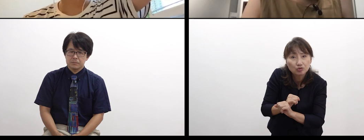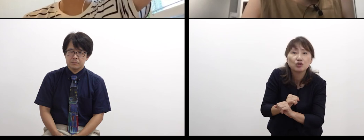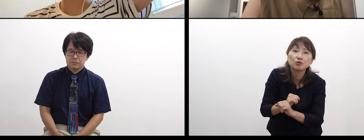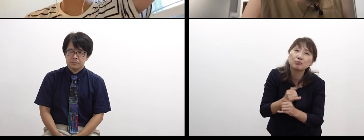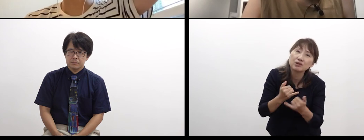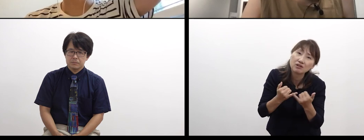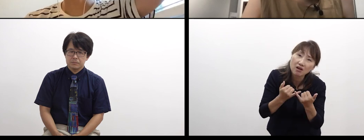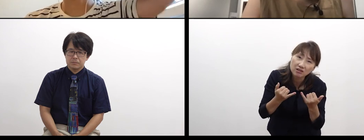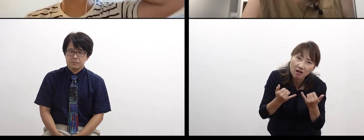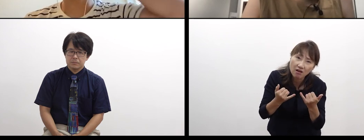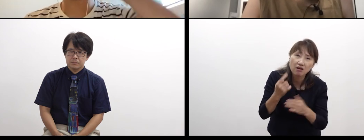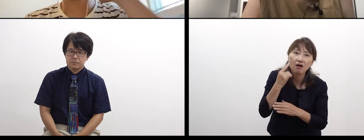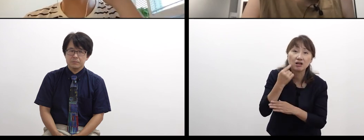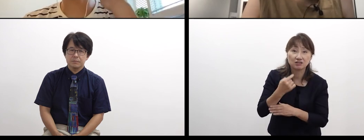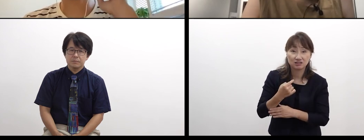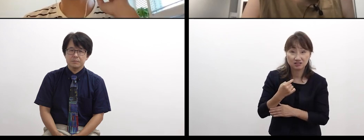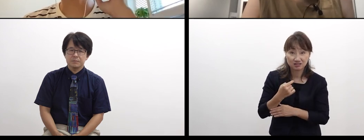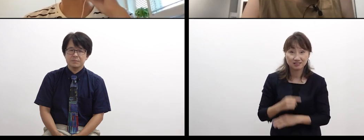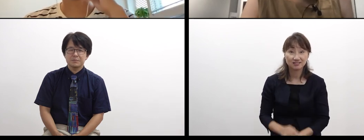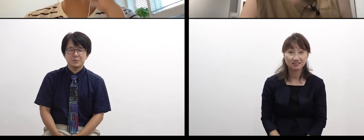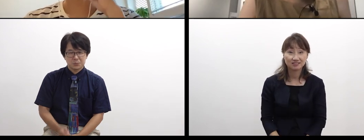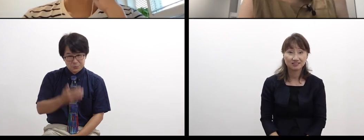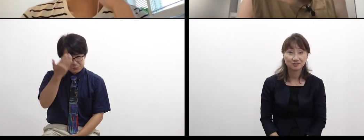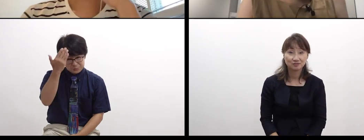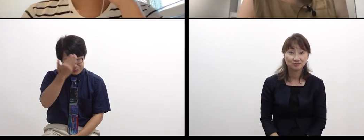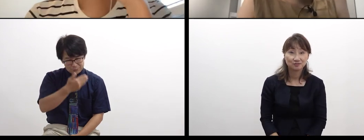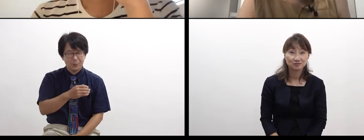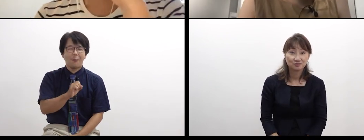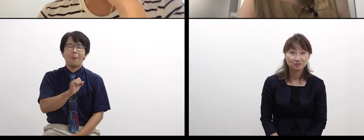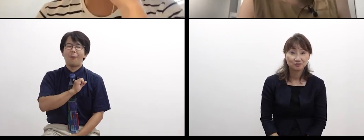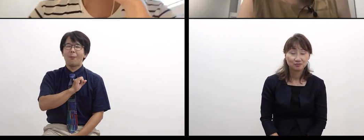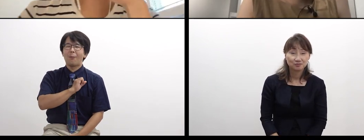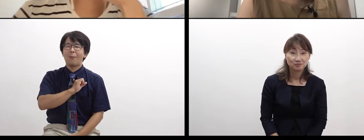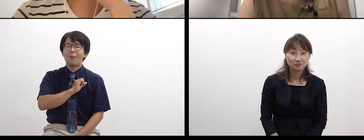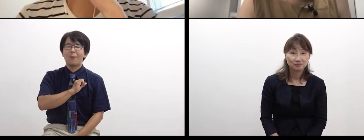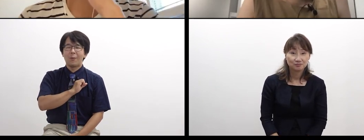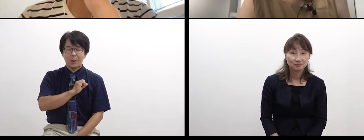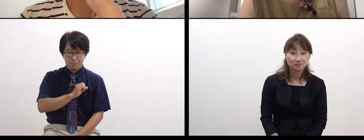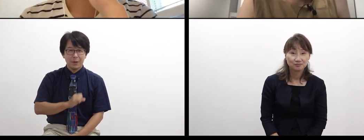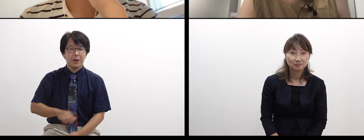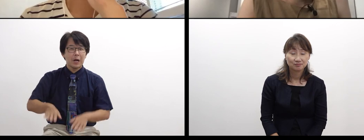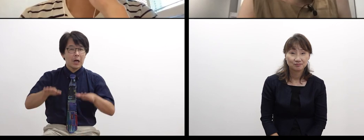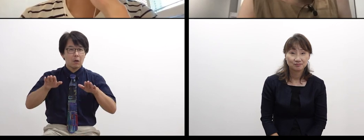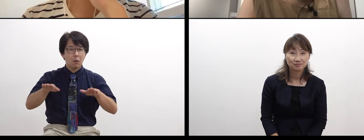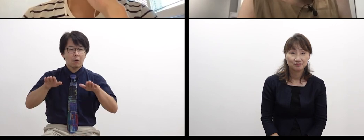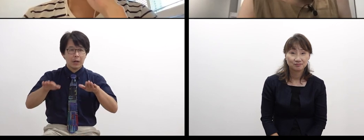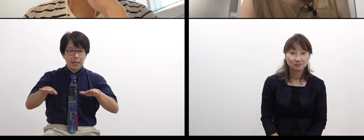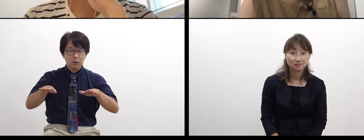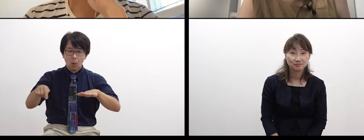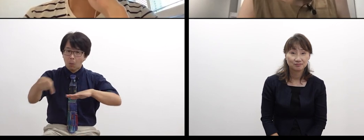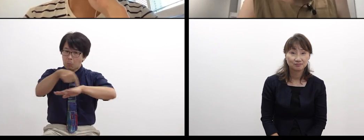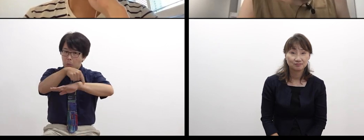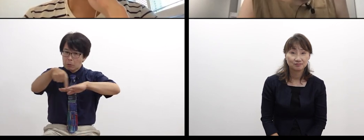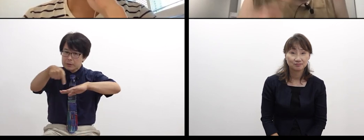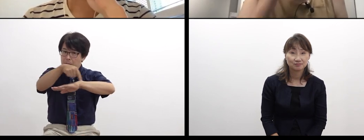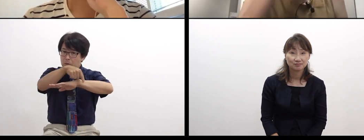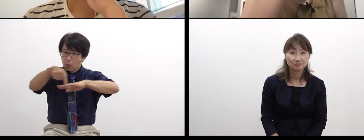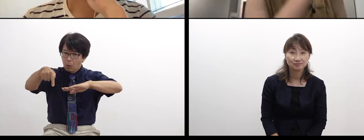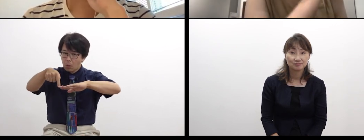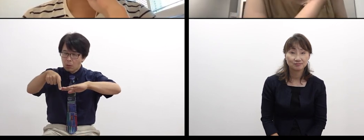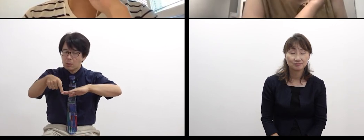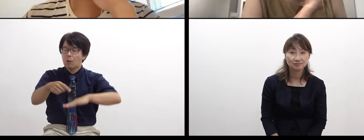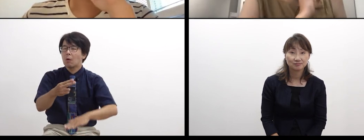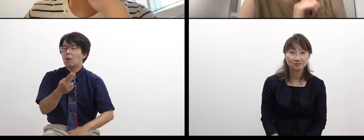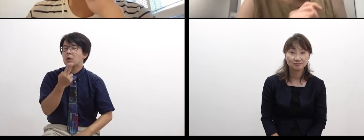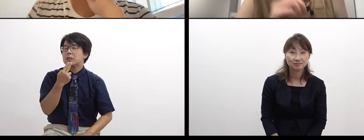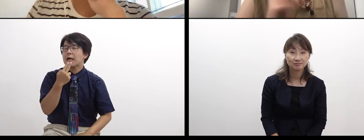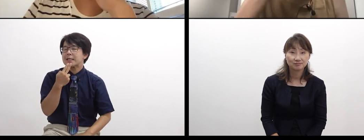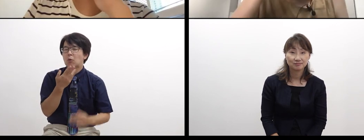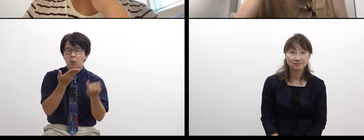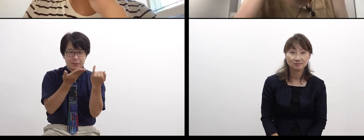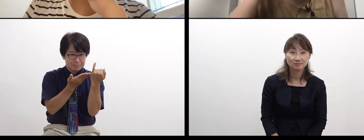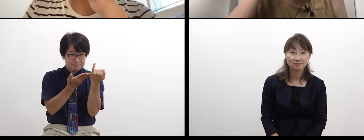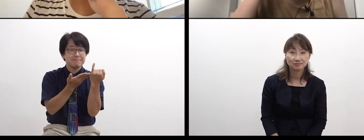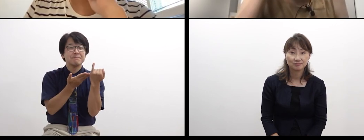Uh-huh, interesting. In this project, Ms. Saito is exchanging letters with 6 students,